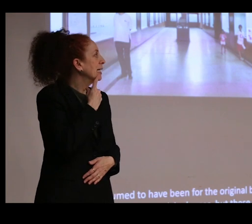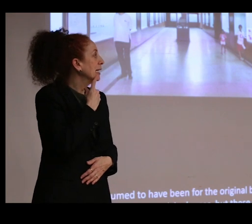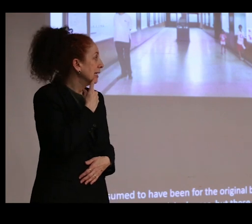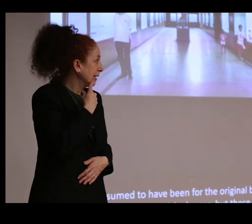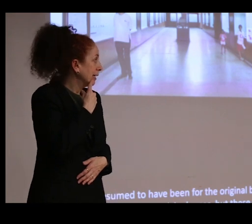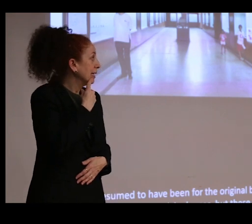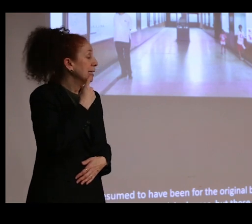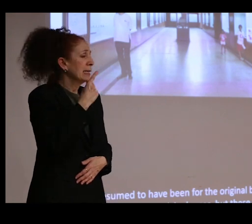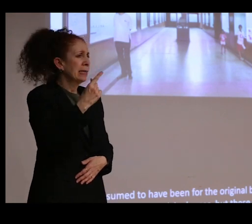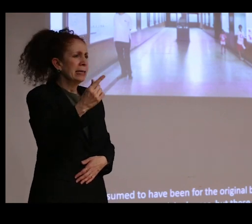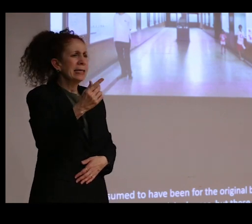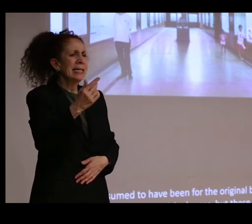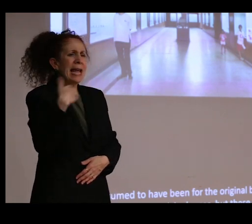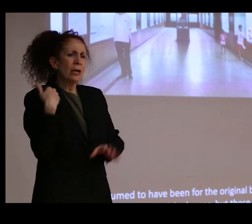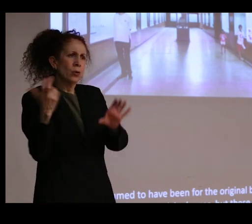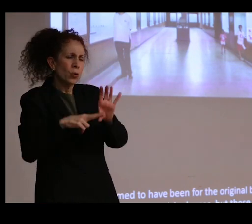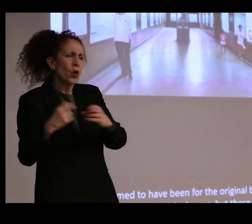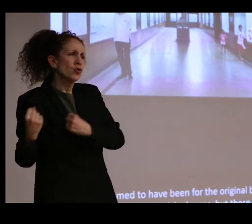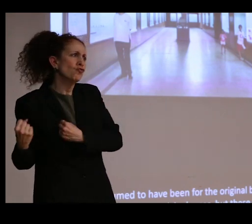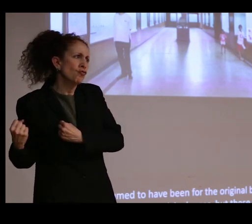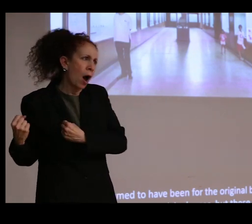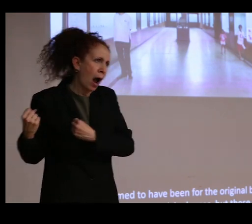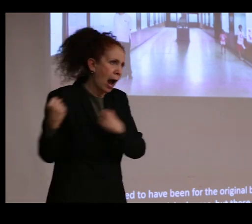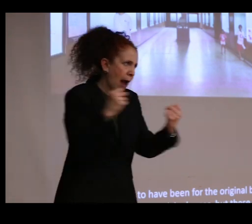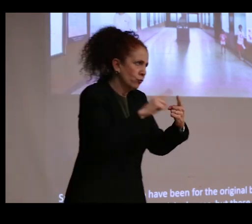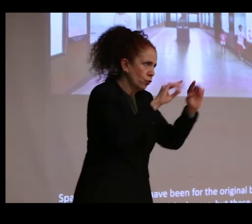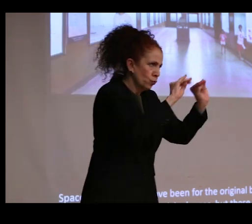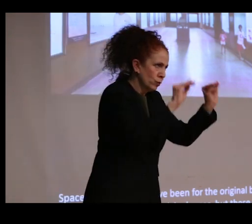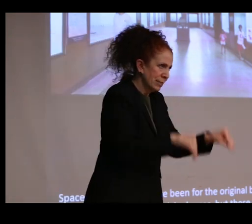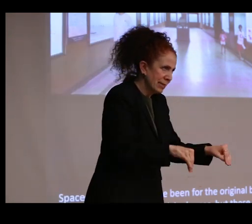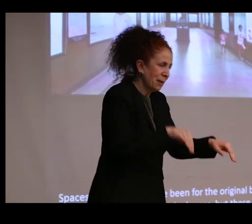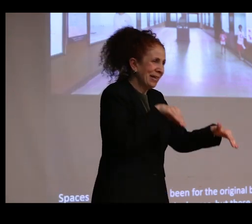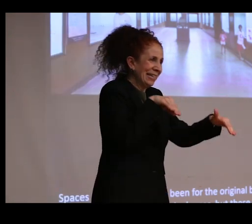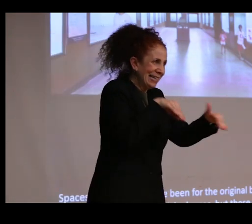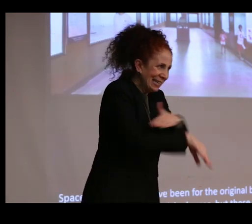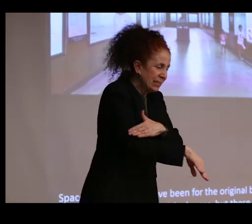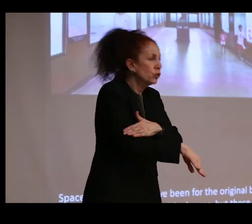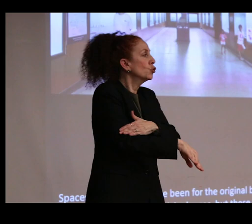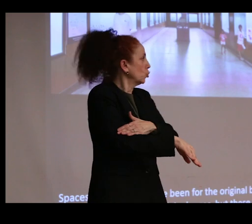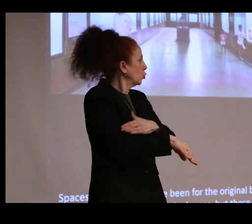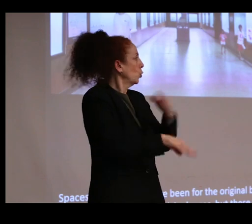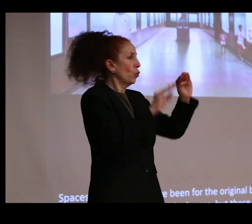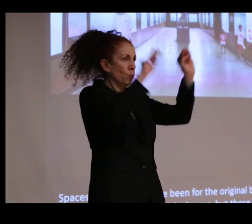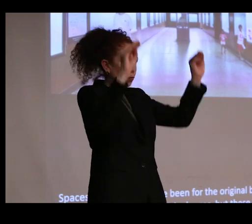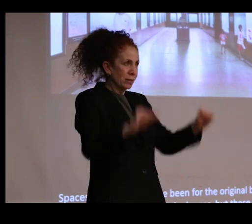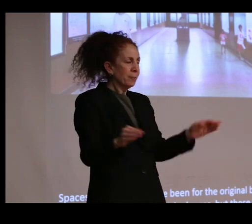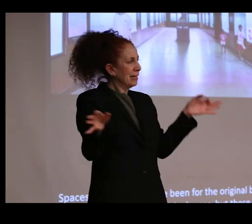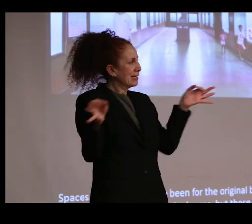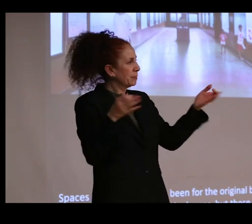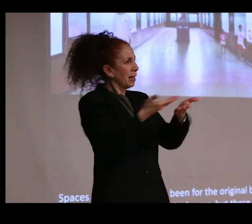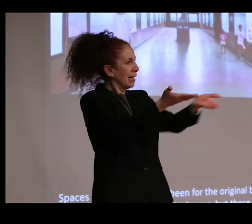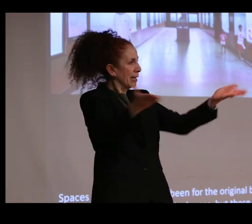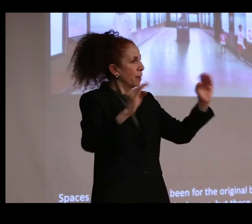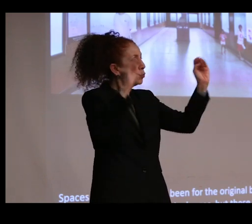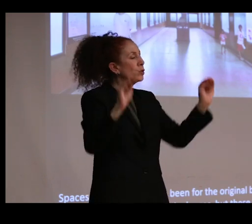So they had to drive their things to the museum. "He took them into the galleries where they exclaimed that the museum was like heaven,